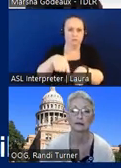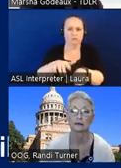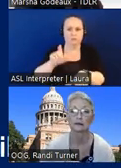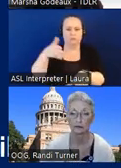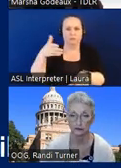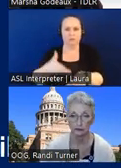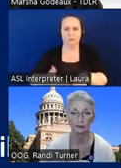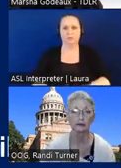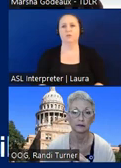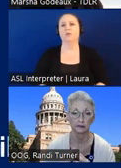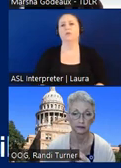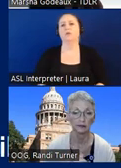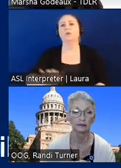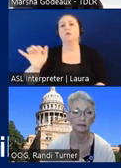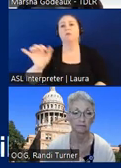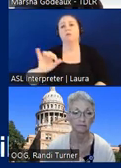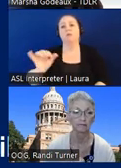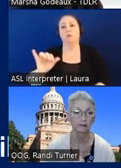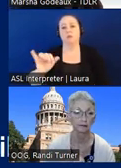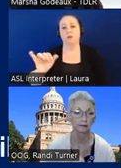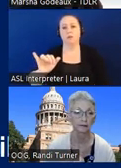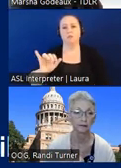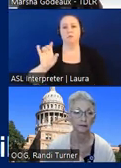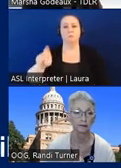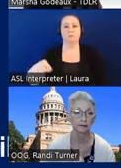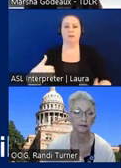and then they also state that they have to have some sort of towing